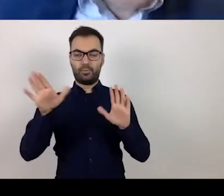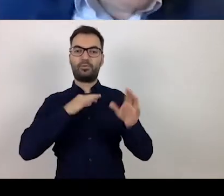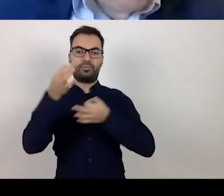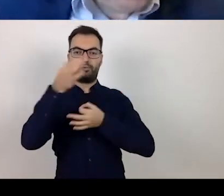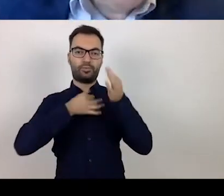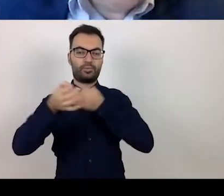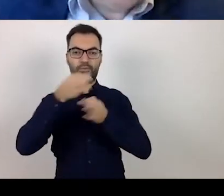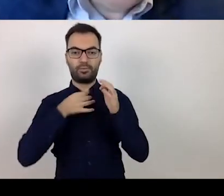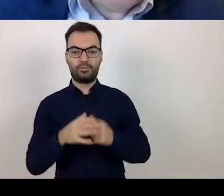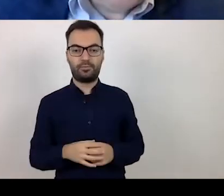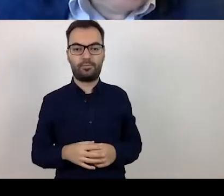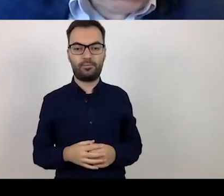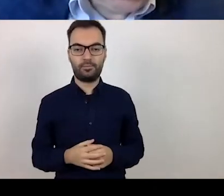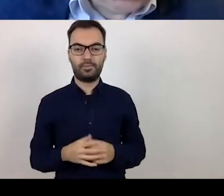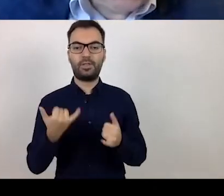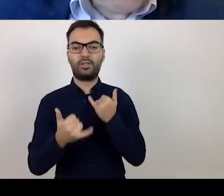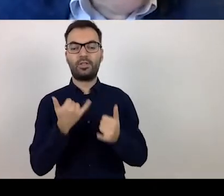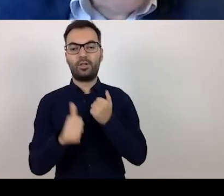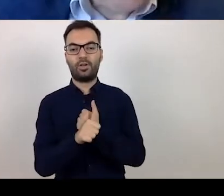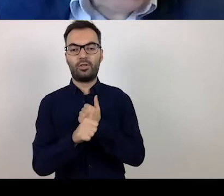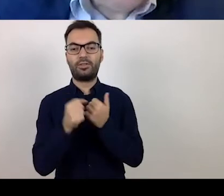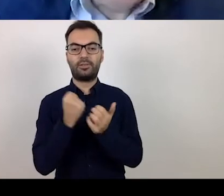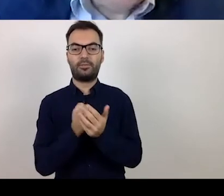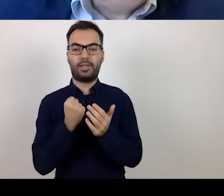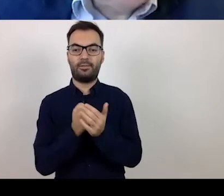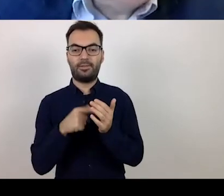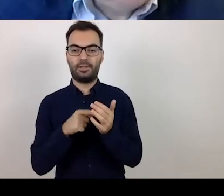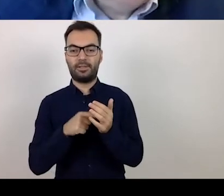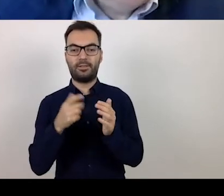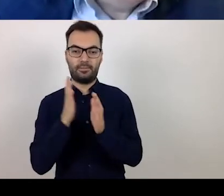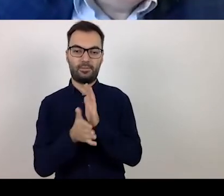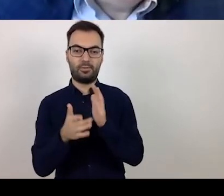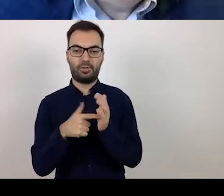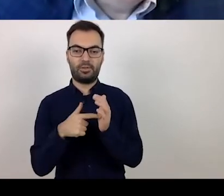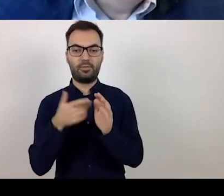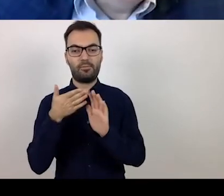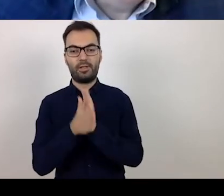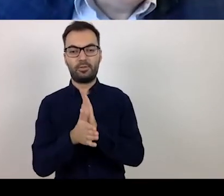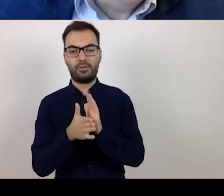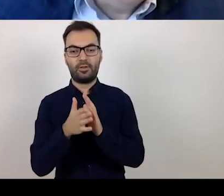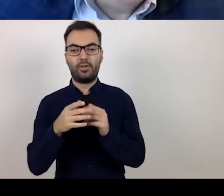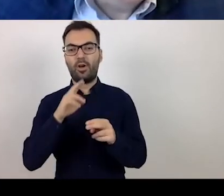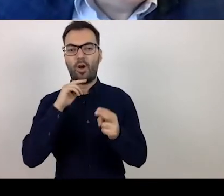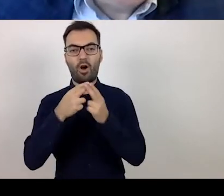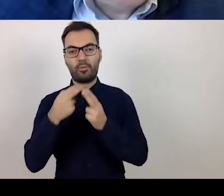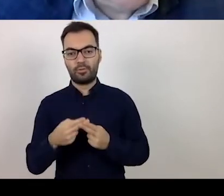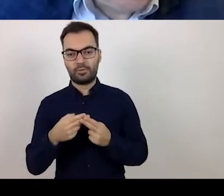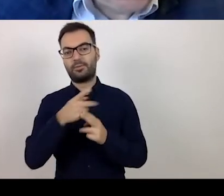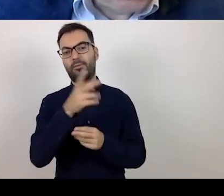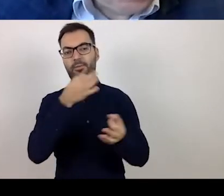as regards replying to your questions,